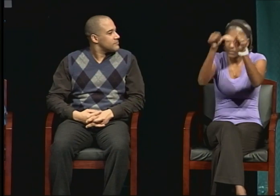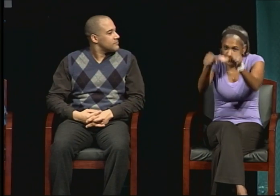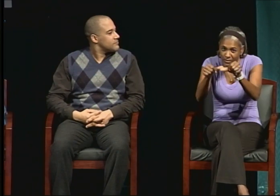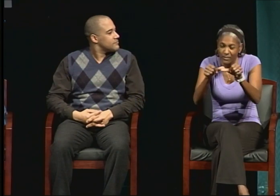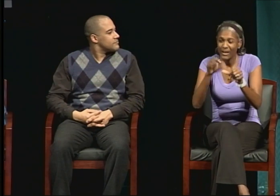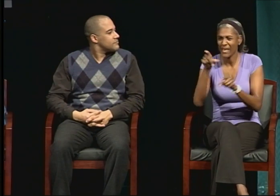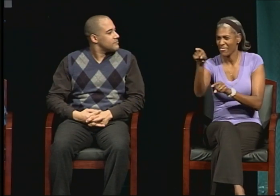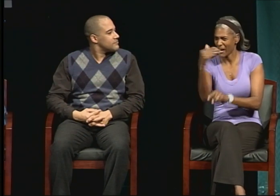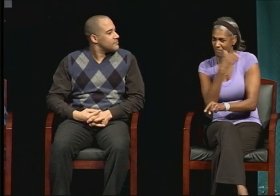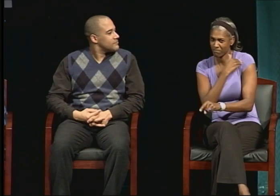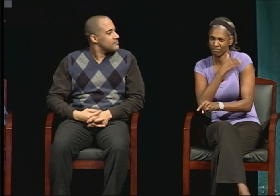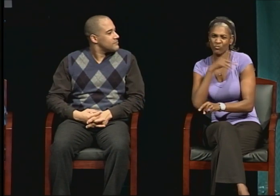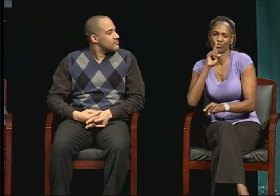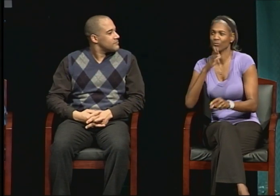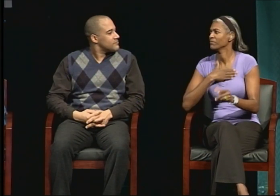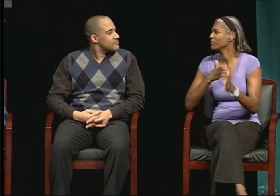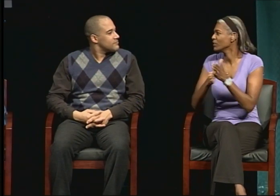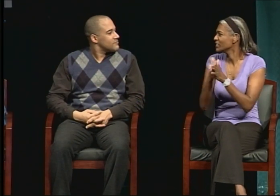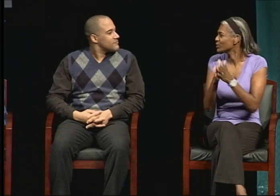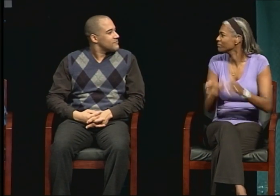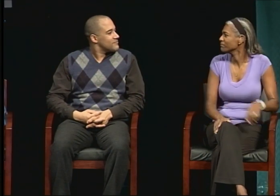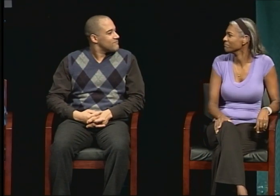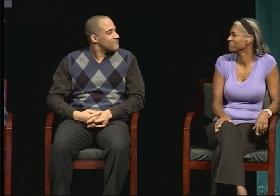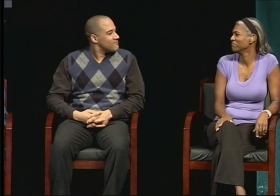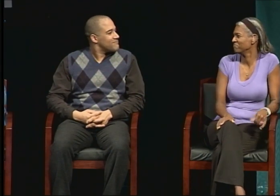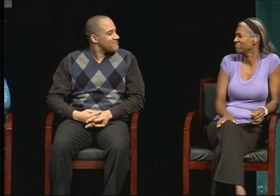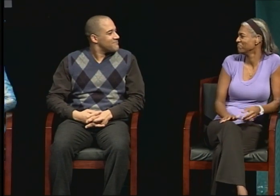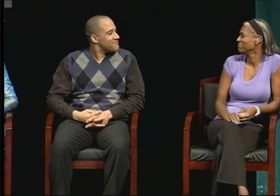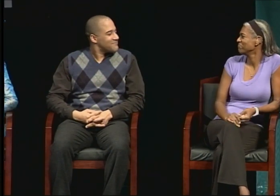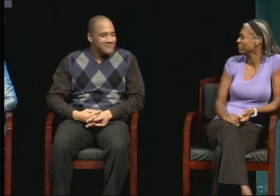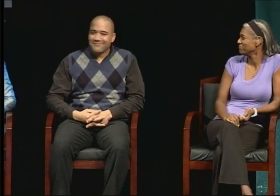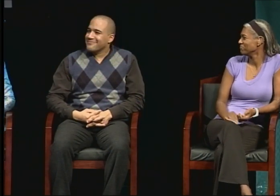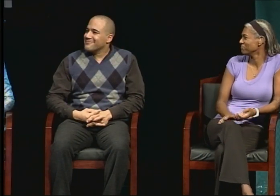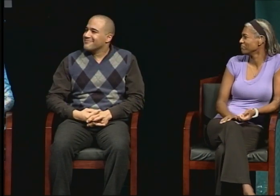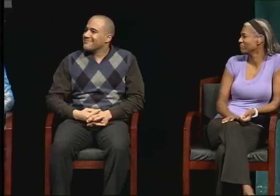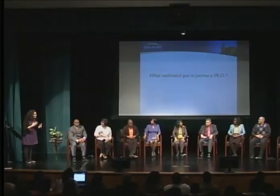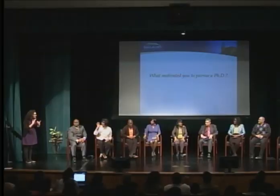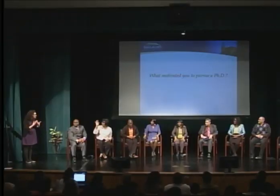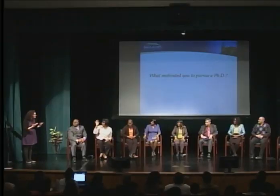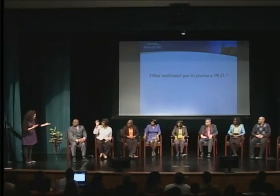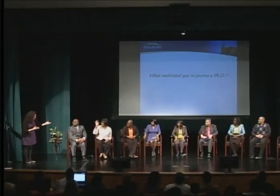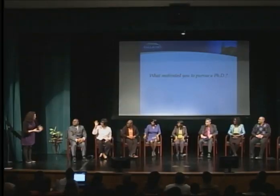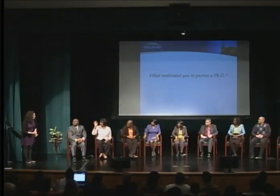and by the students that I work with.